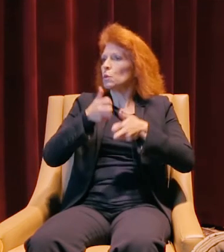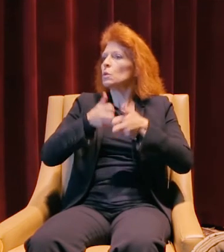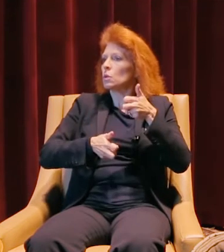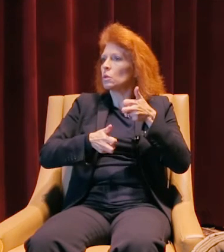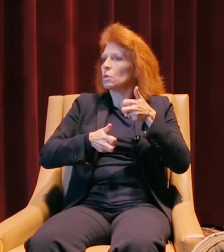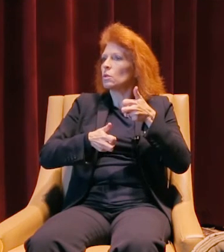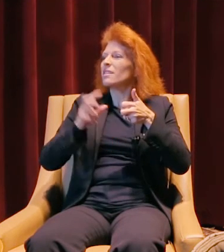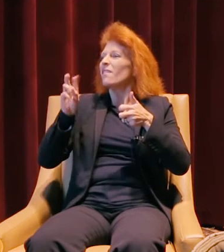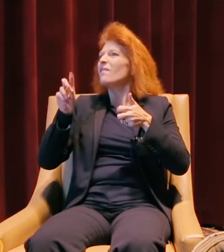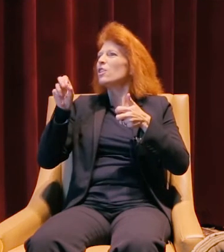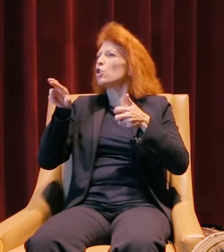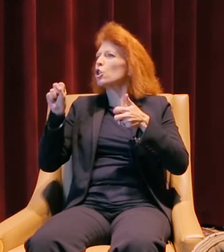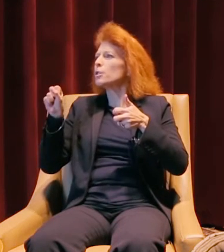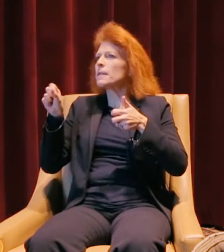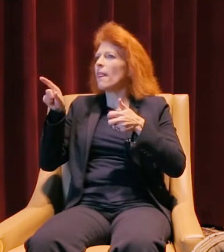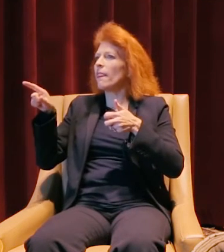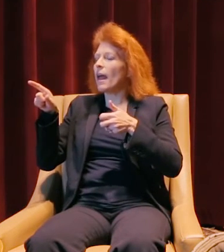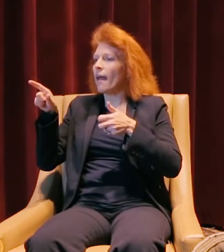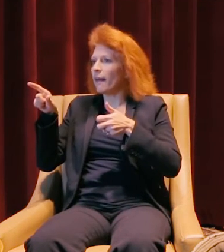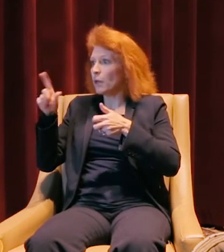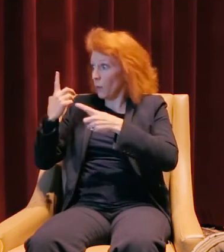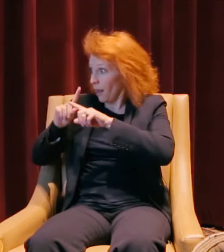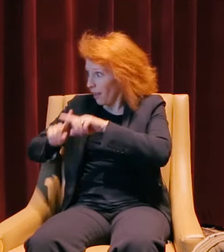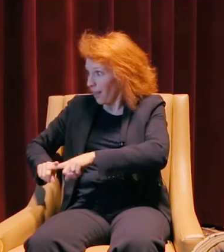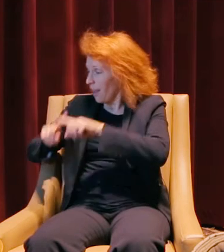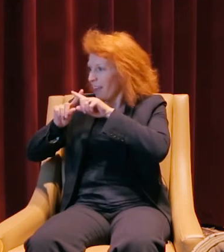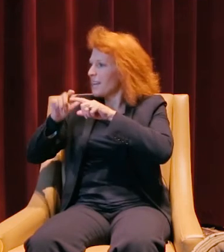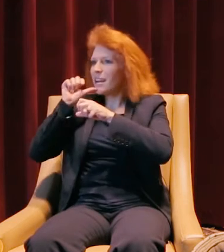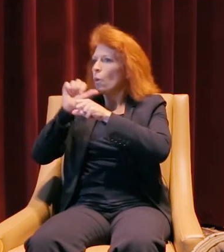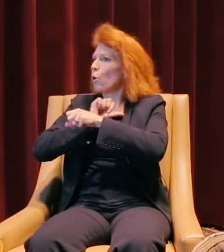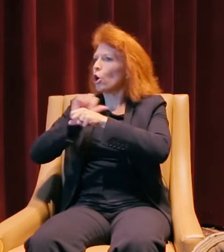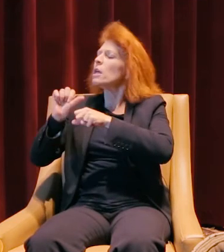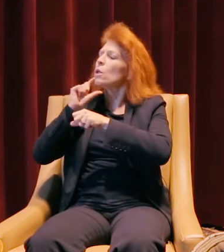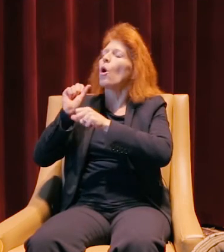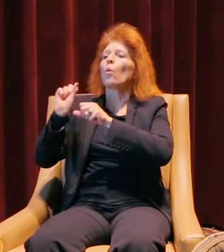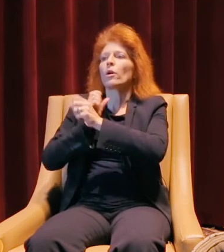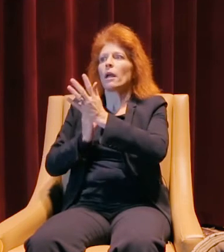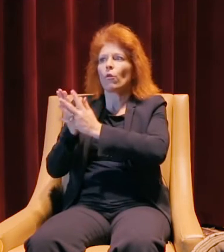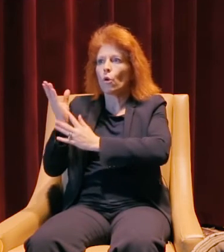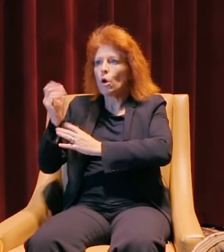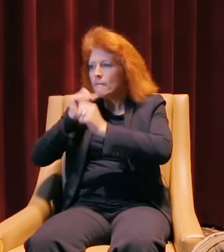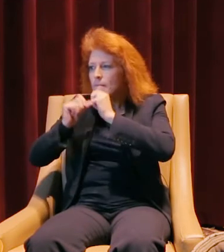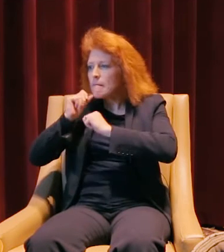made by some vendors that we rely on, and we are working through those, because ultimately what matters is the end product,